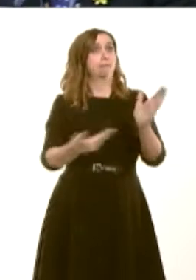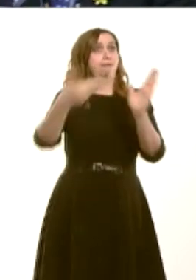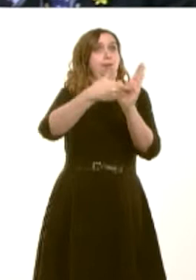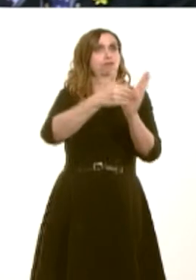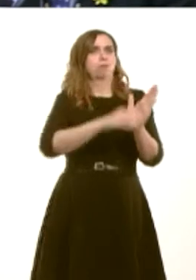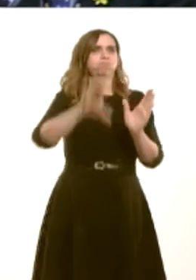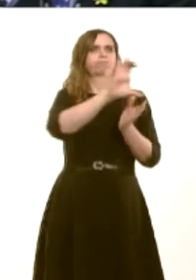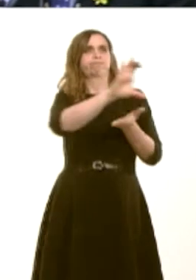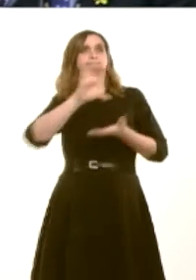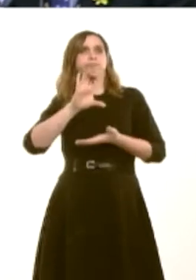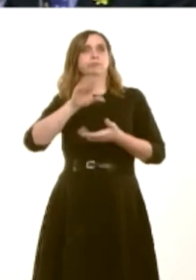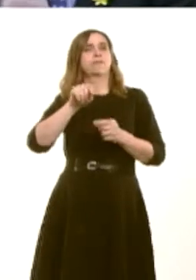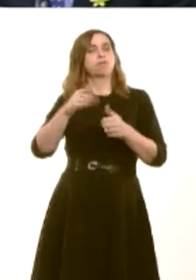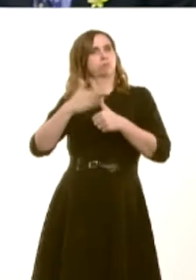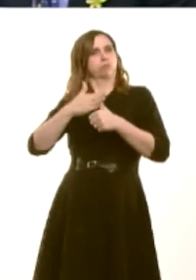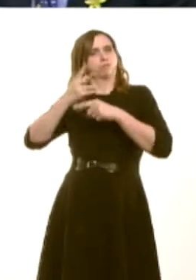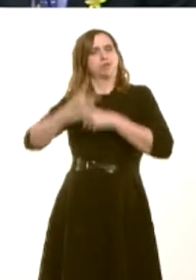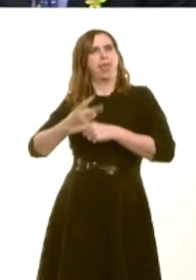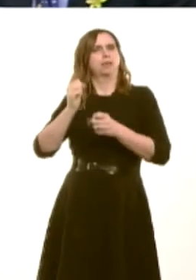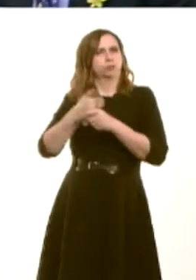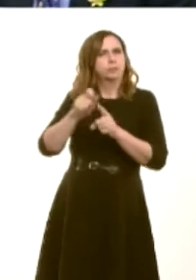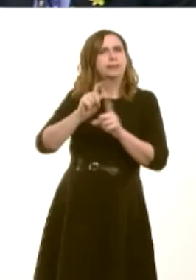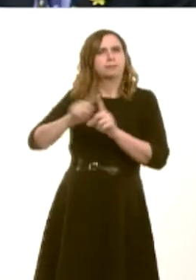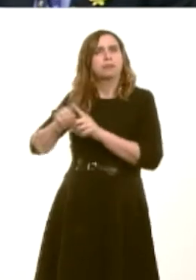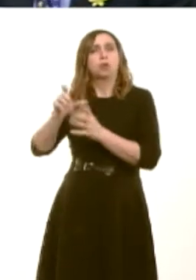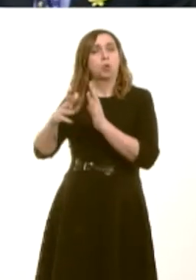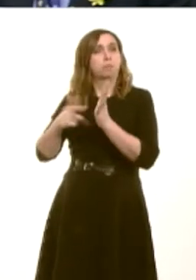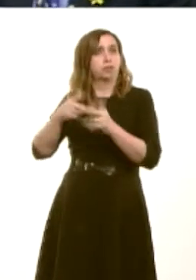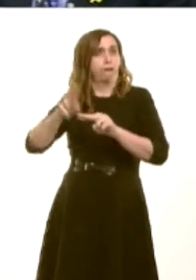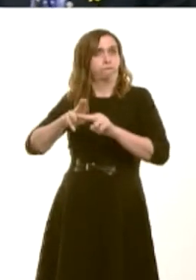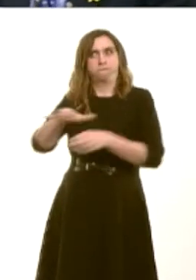that has been announced for primary care services within Cwm Taf, will the Welsh Government